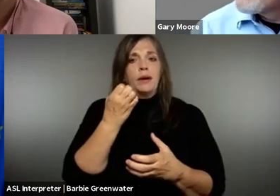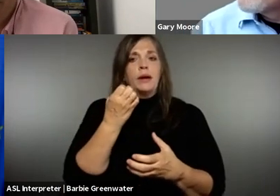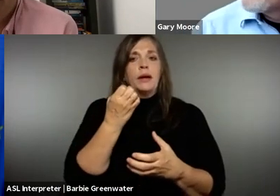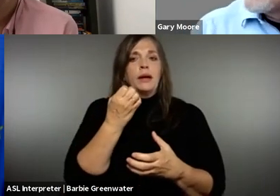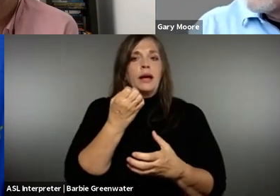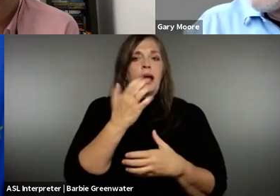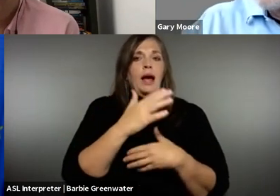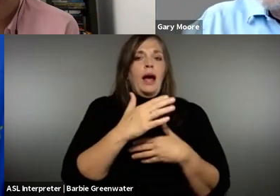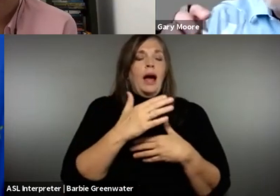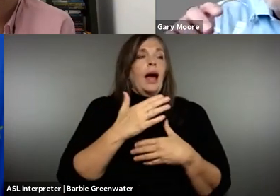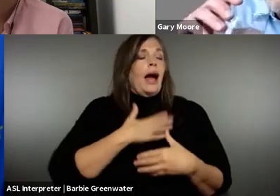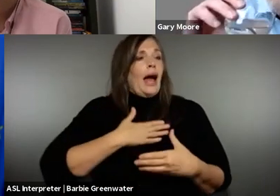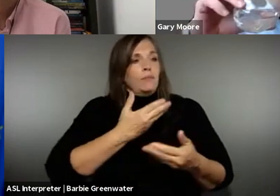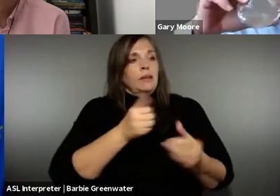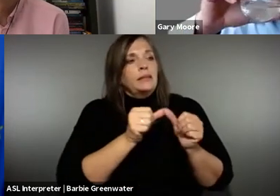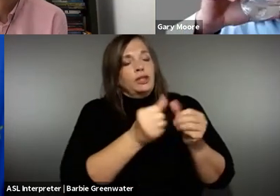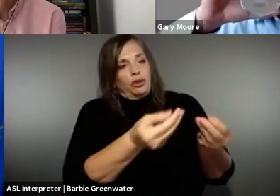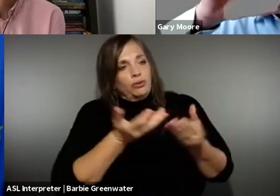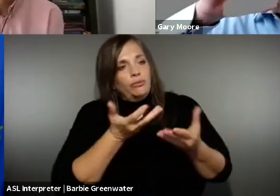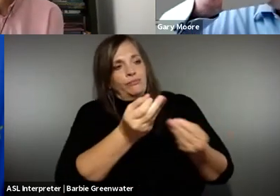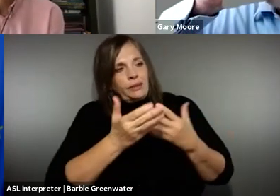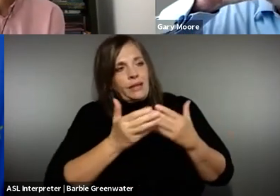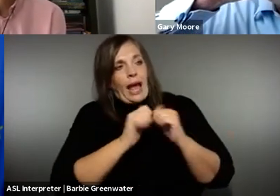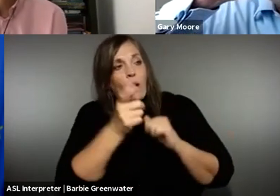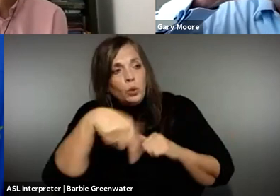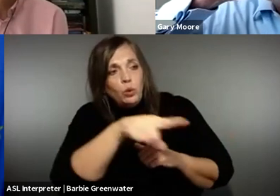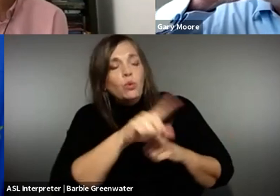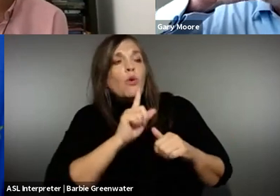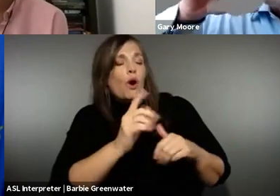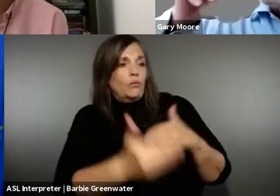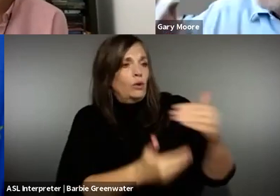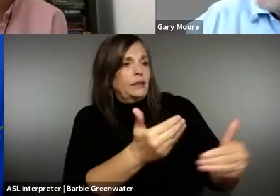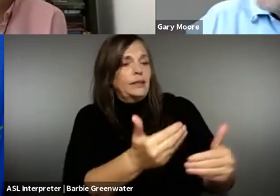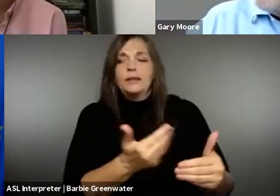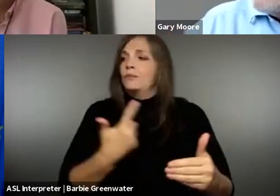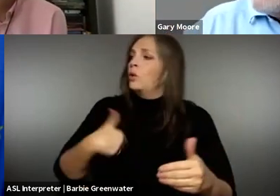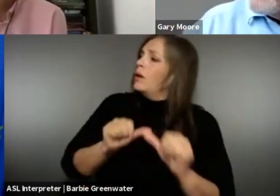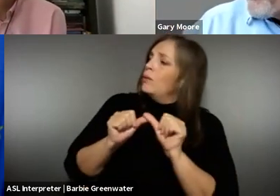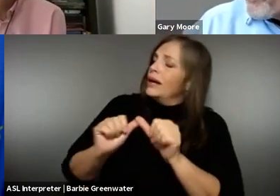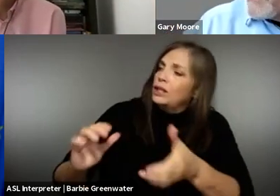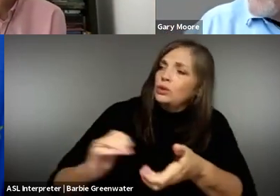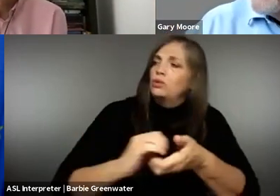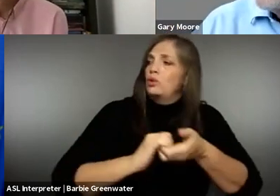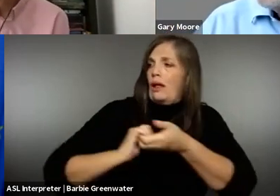different chapters in Europe and to Christopher, of course, about how you are proceeding. Thank you very much.